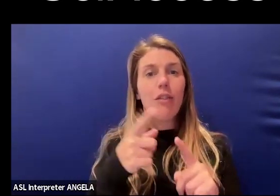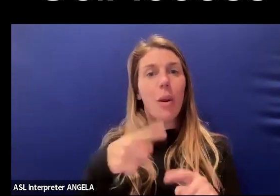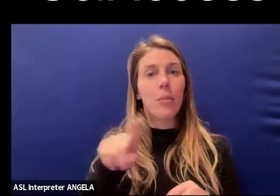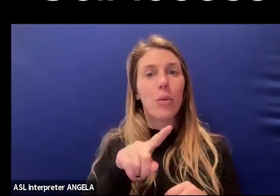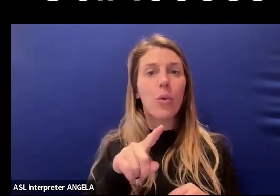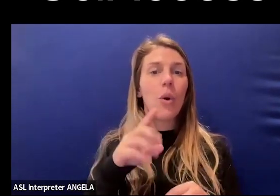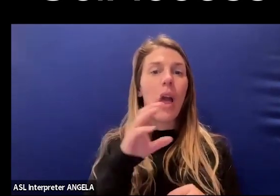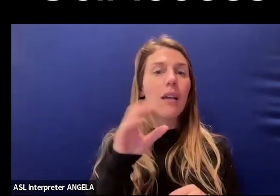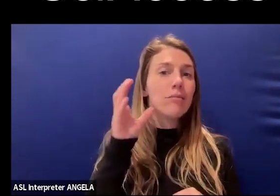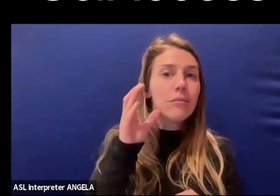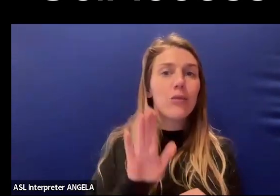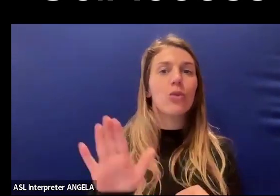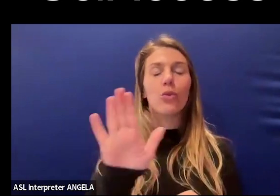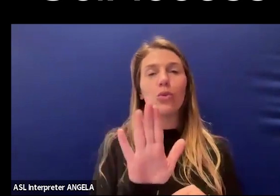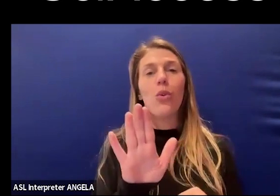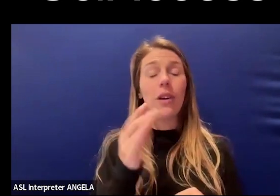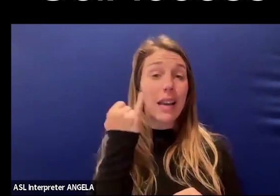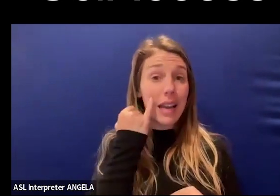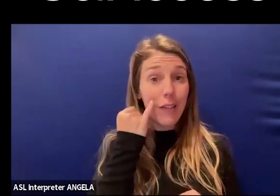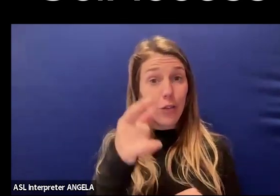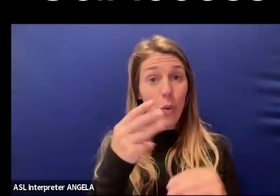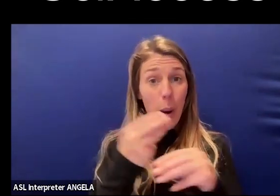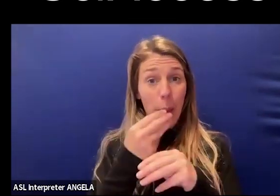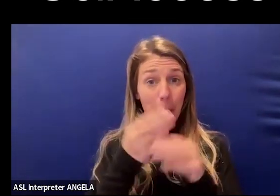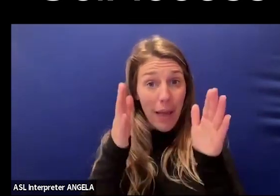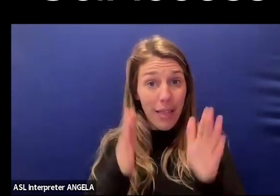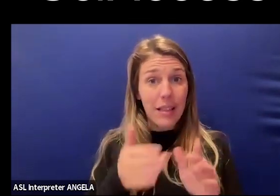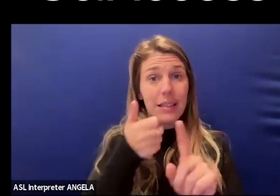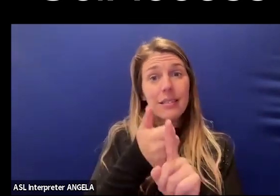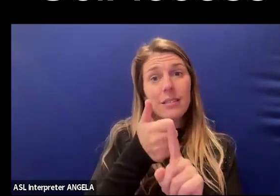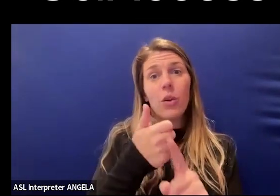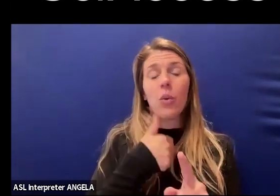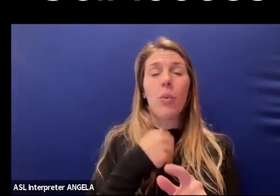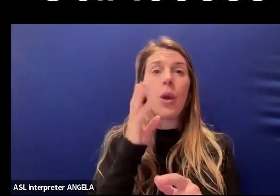and hear if you are a mathematician, we would love for you